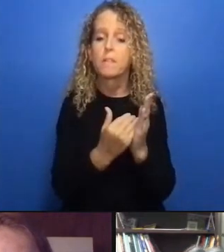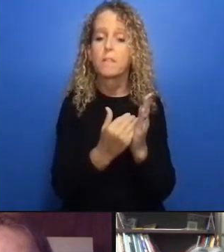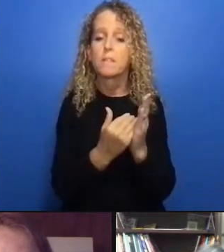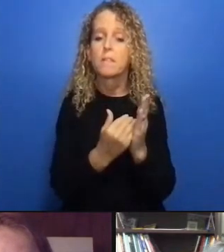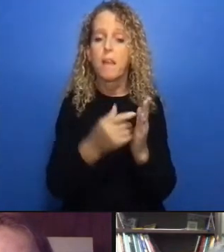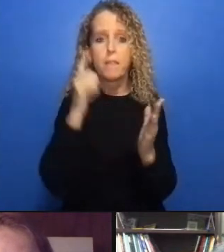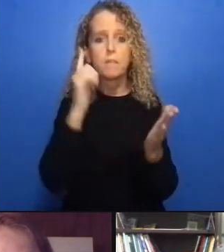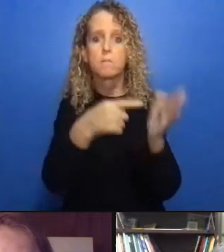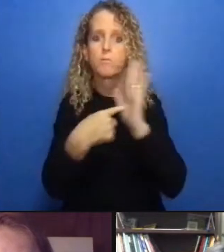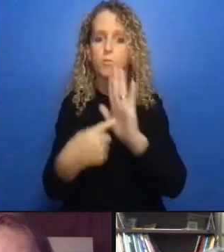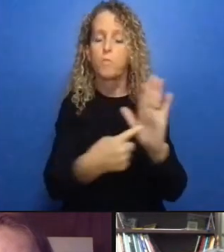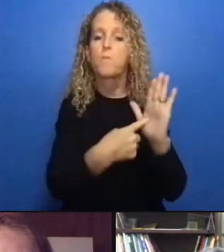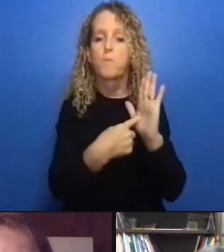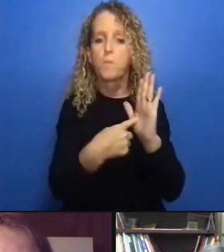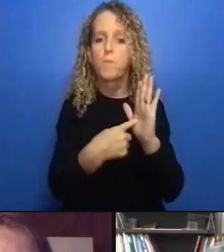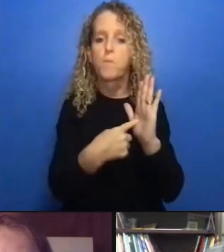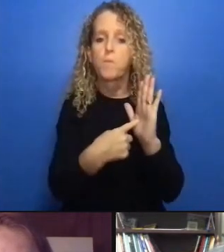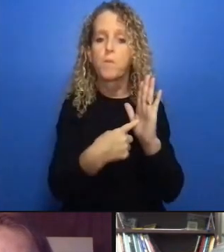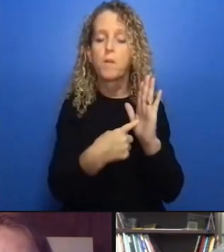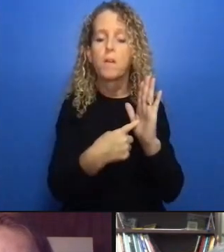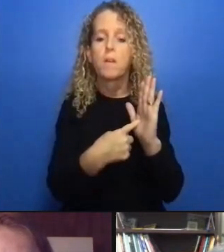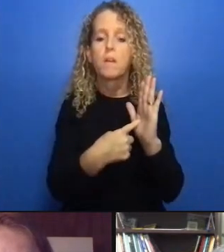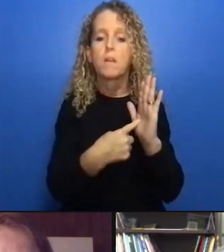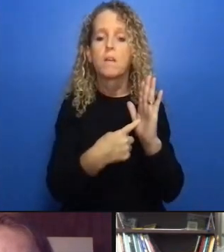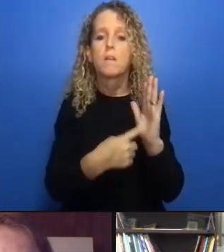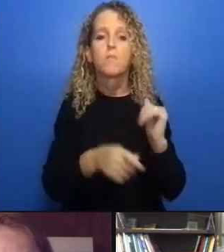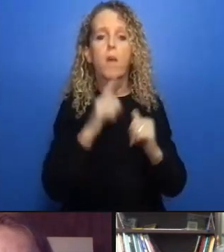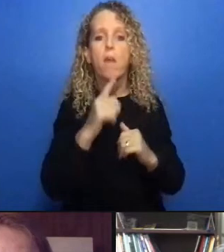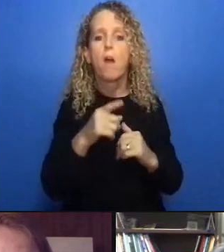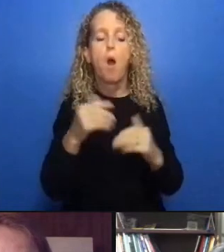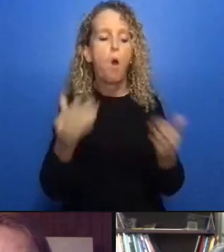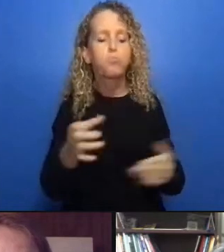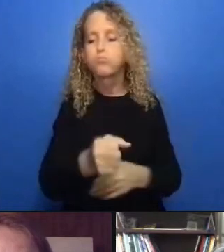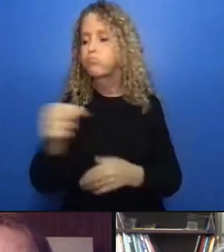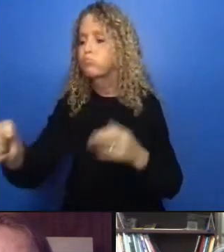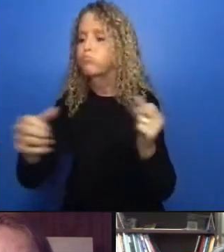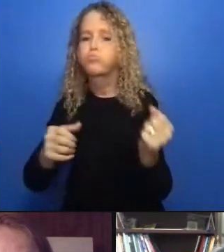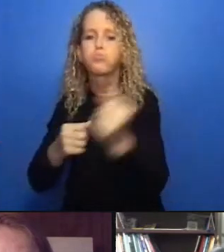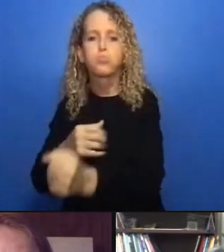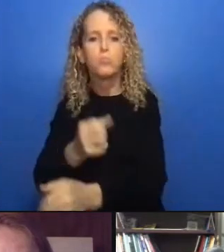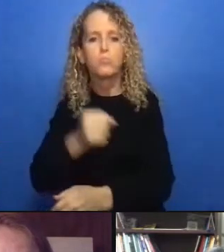during this pandemic response as a lesson or a trial great question wow that's a good question